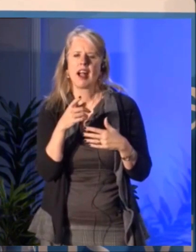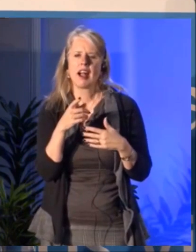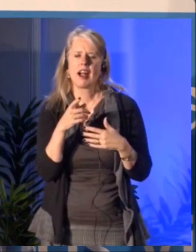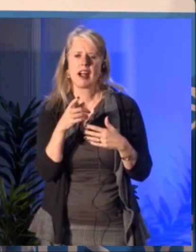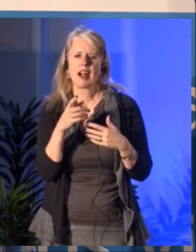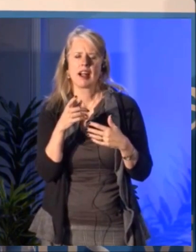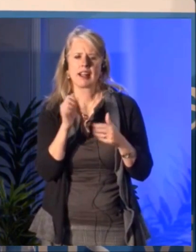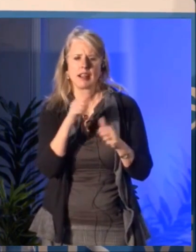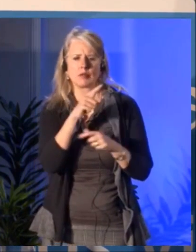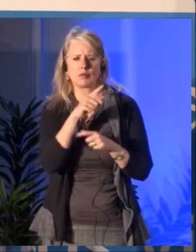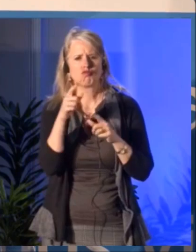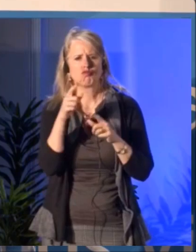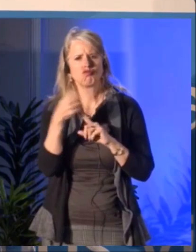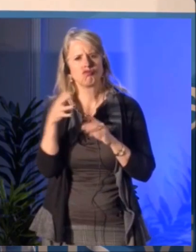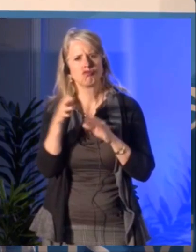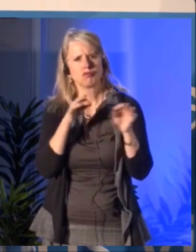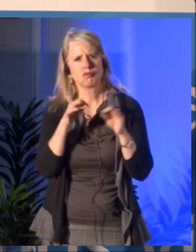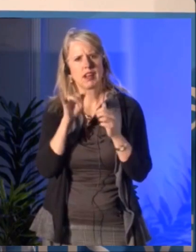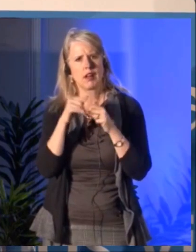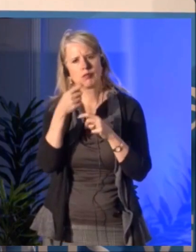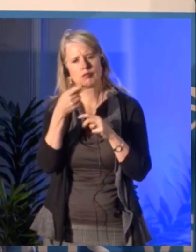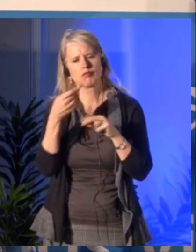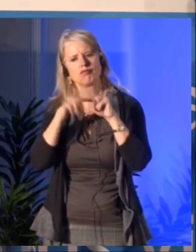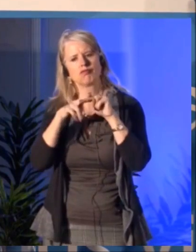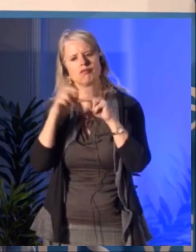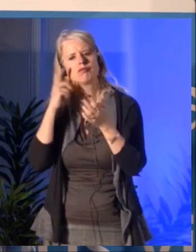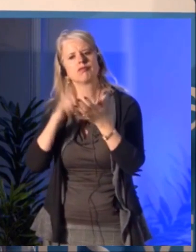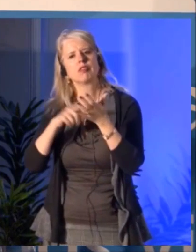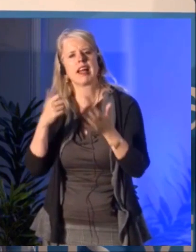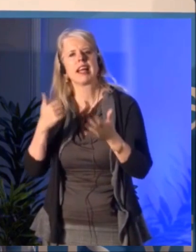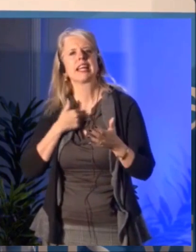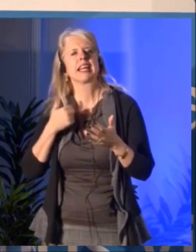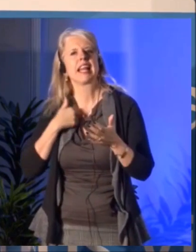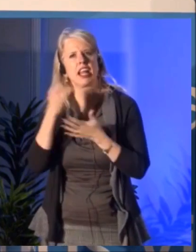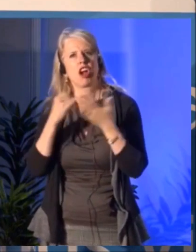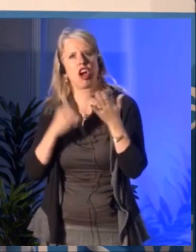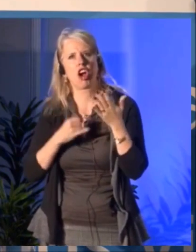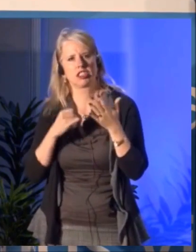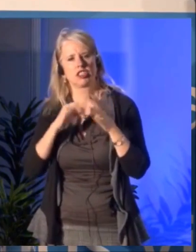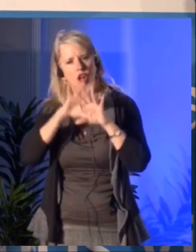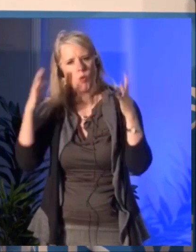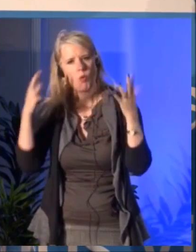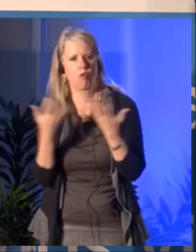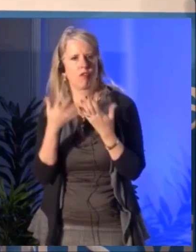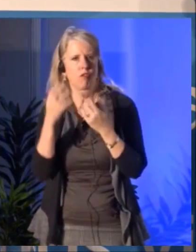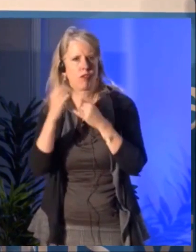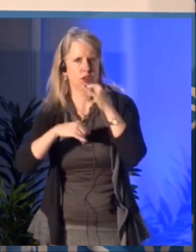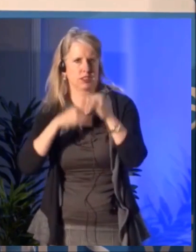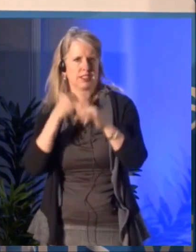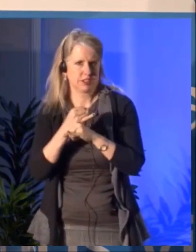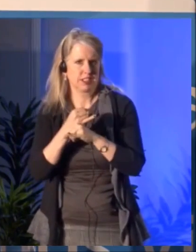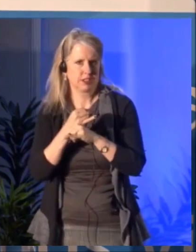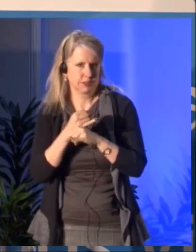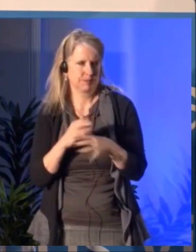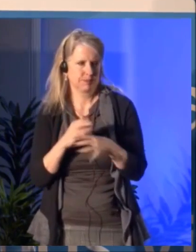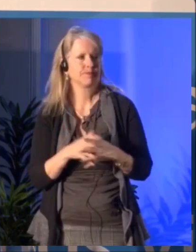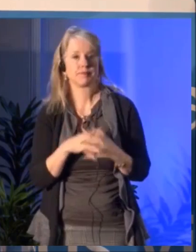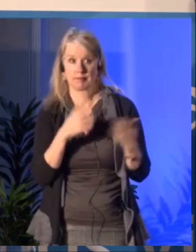for international, but every aspect of our work we feel that our biggest responsibility, our biggest way